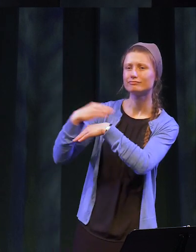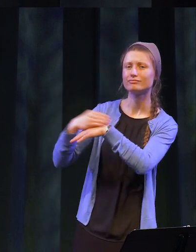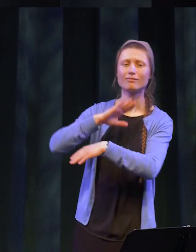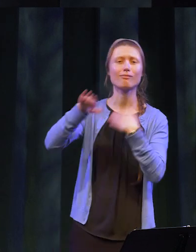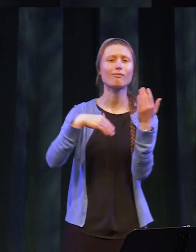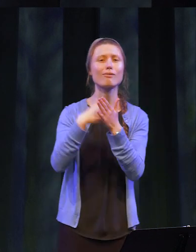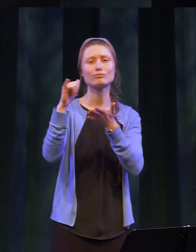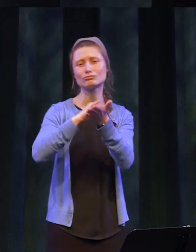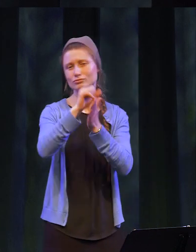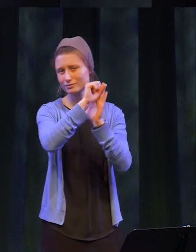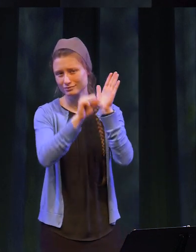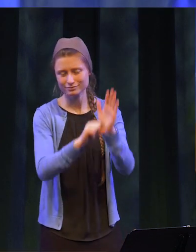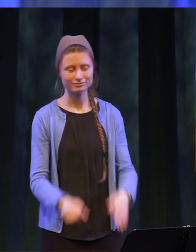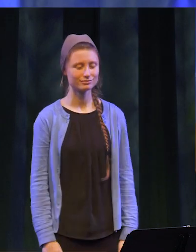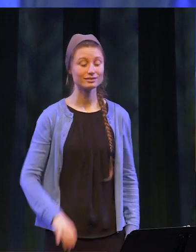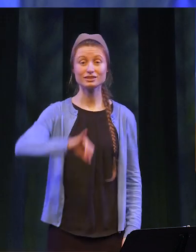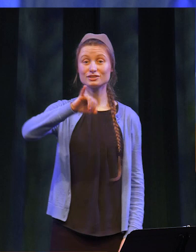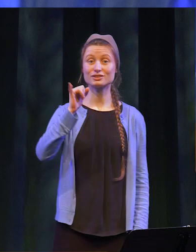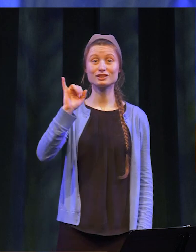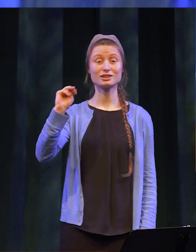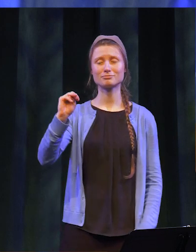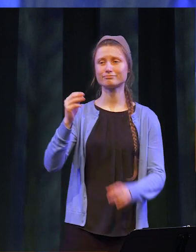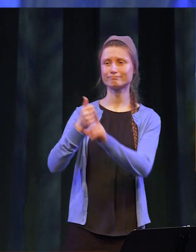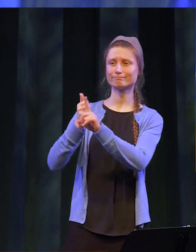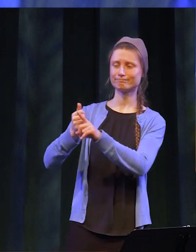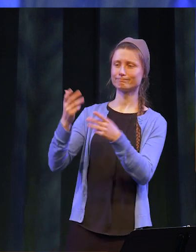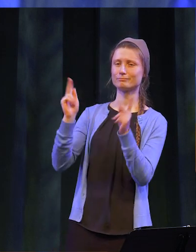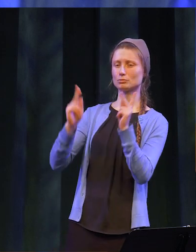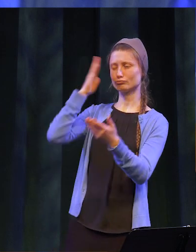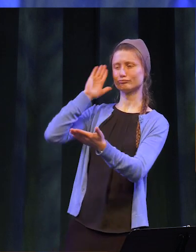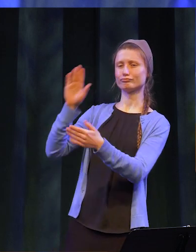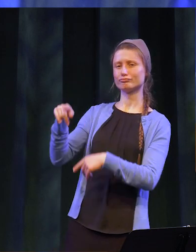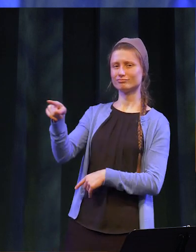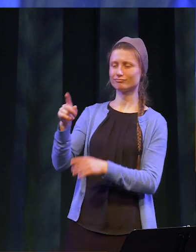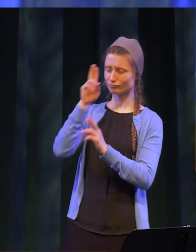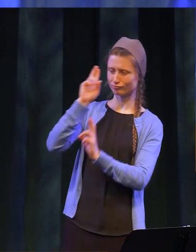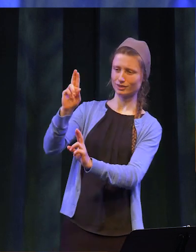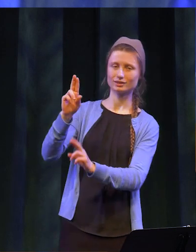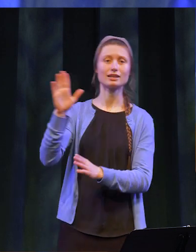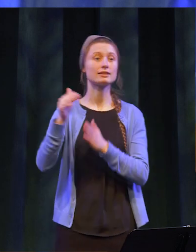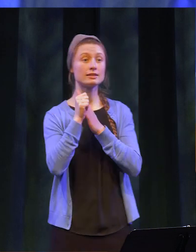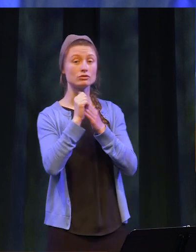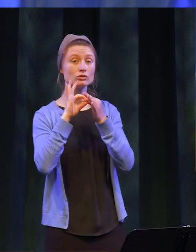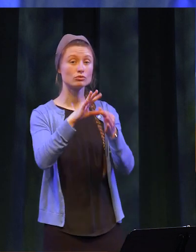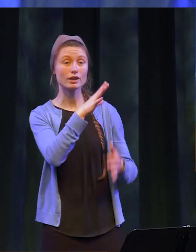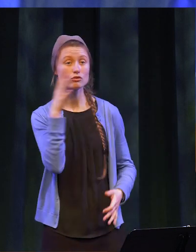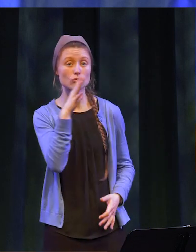and our state. Jim is known and respected for his leadership in the agricultural industry